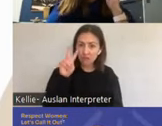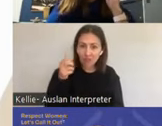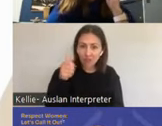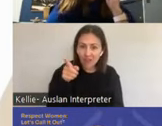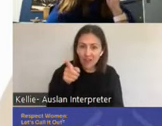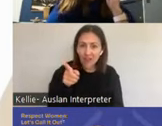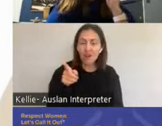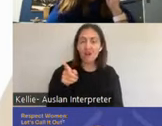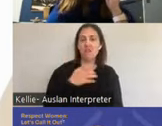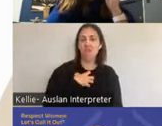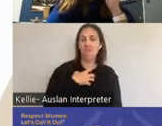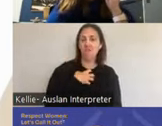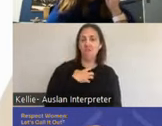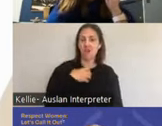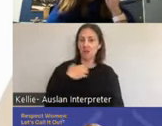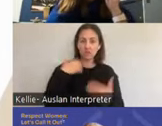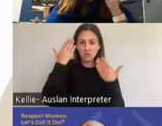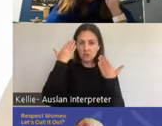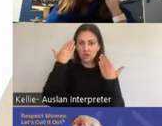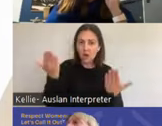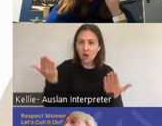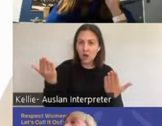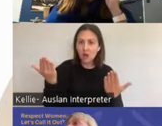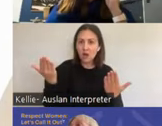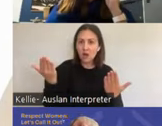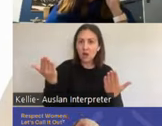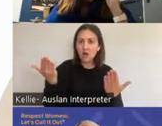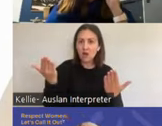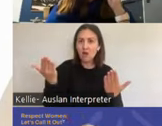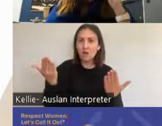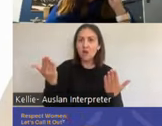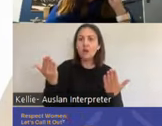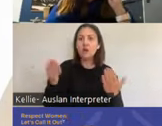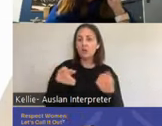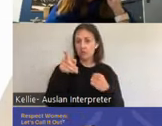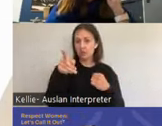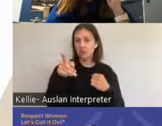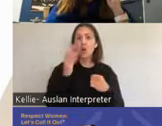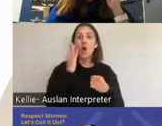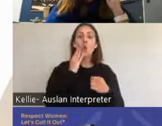So the erect clitoris looks like this and the erect clitoris is the bulbs here.